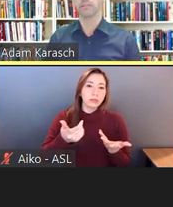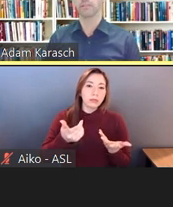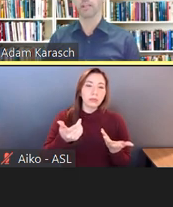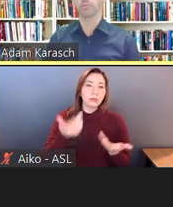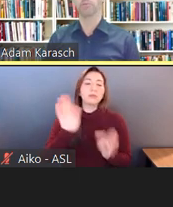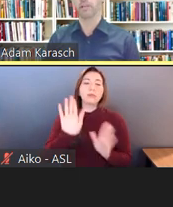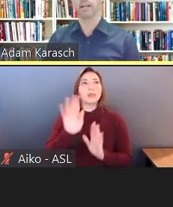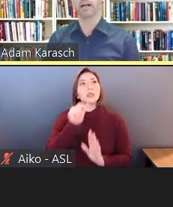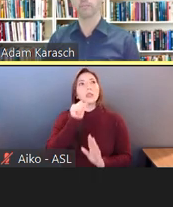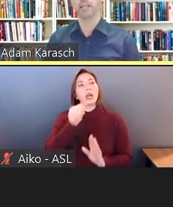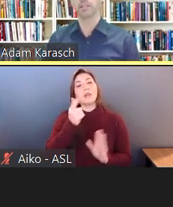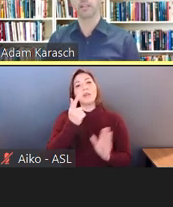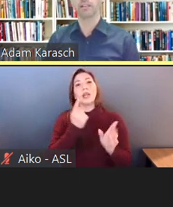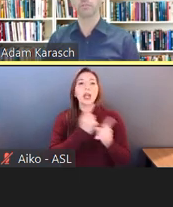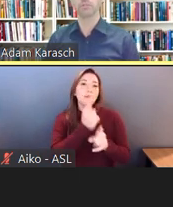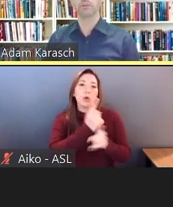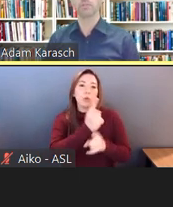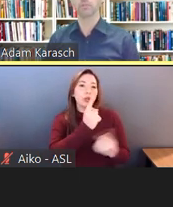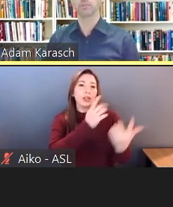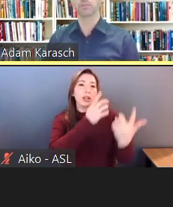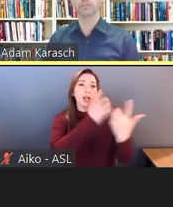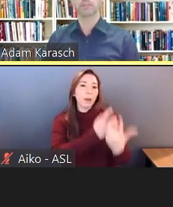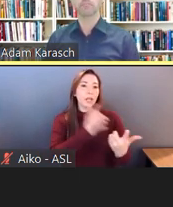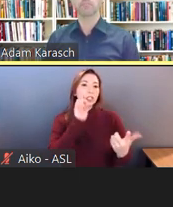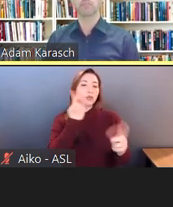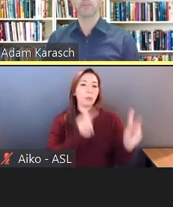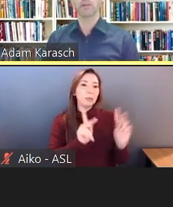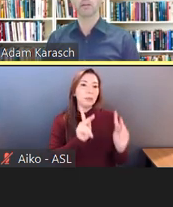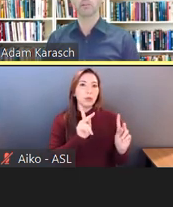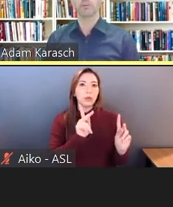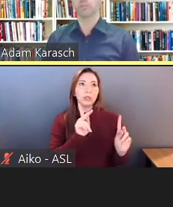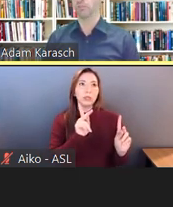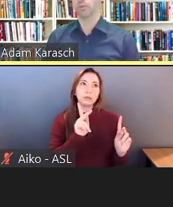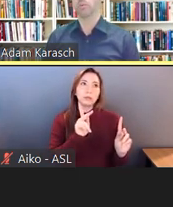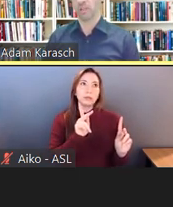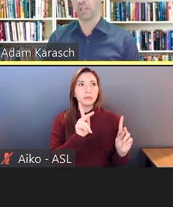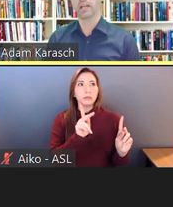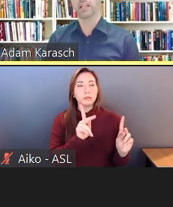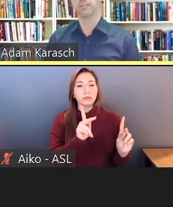an appropriate accommodation, I think, for people who-- especially for corporate clients,